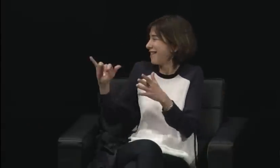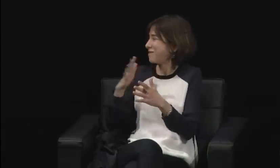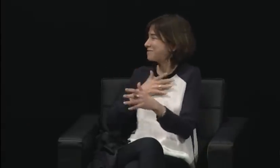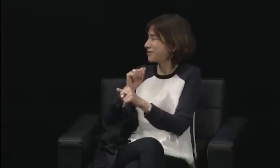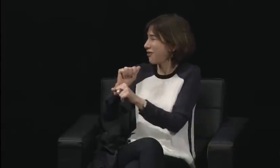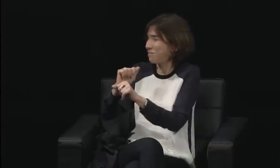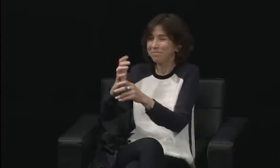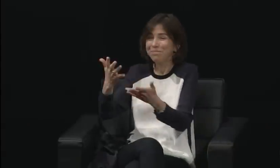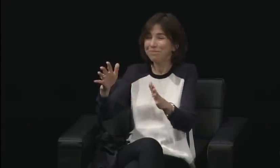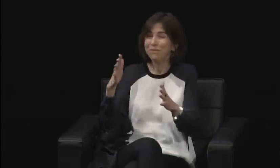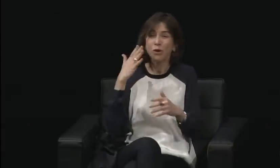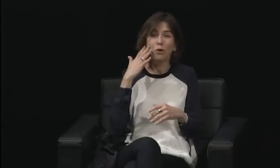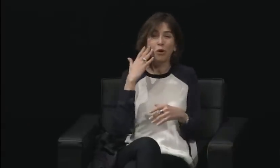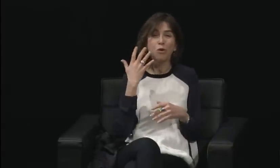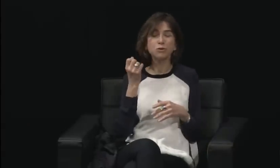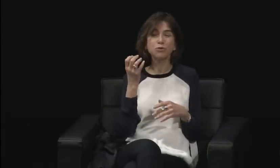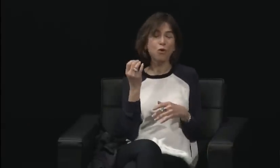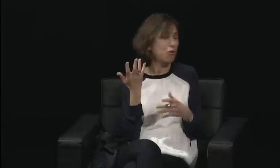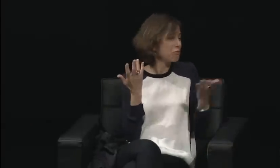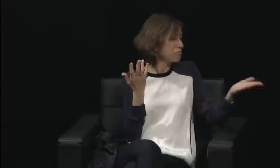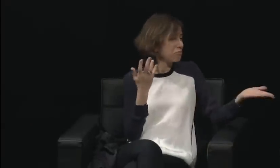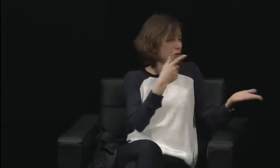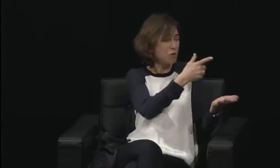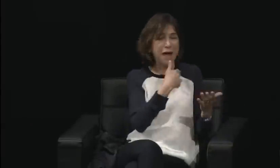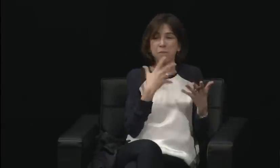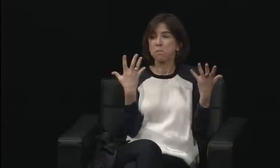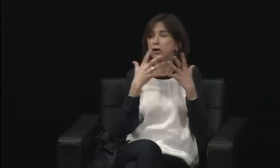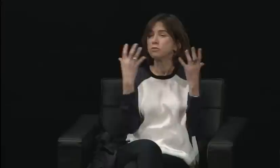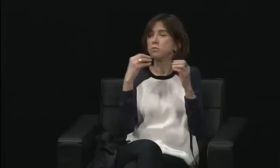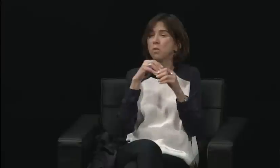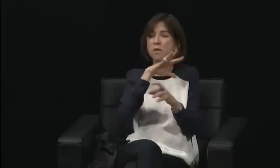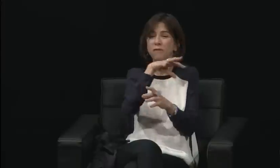she was the highest administrative female position